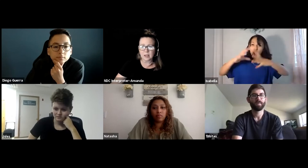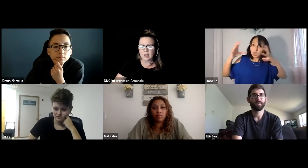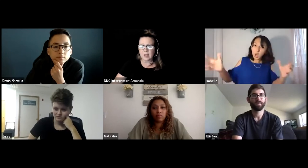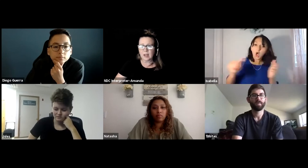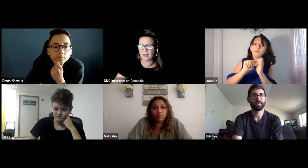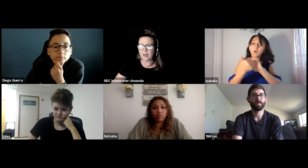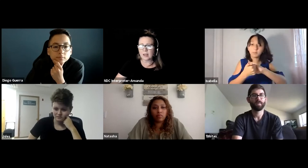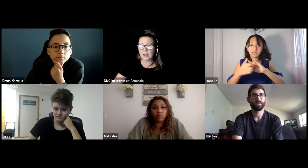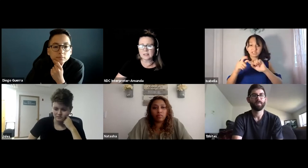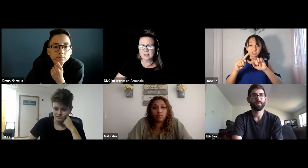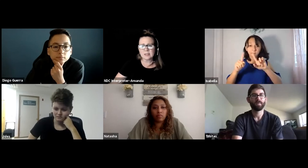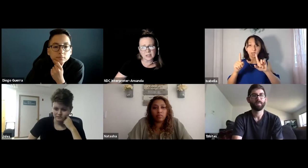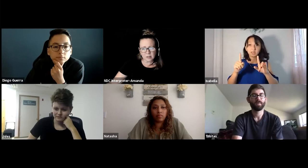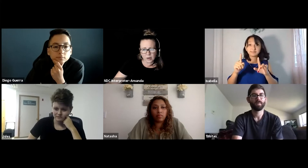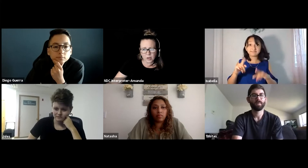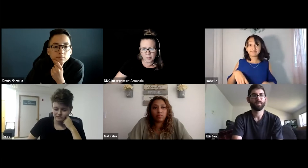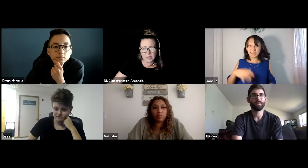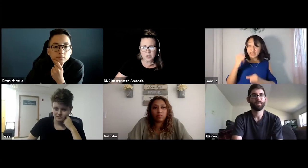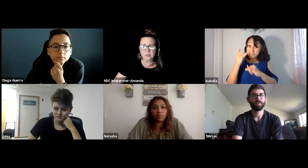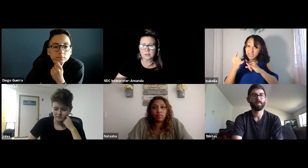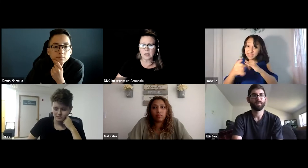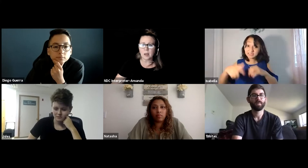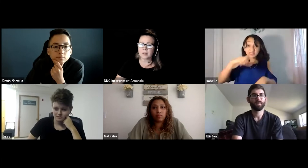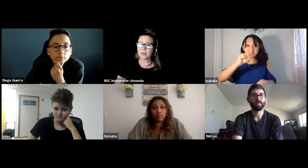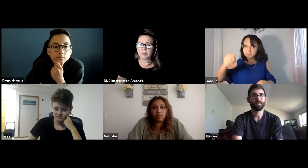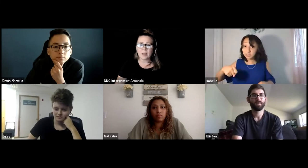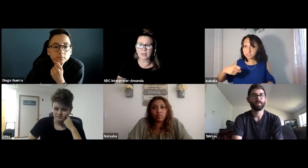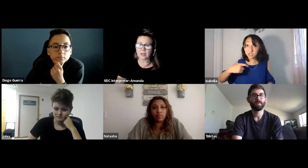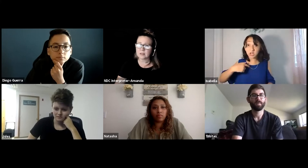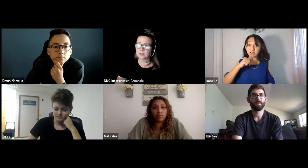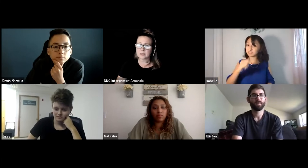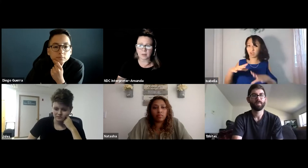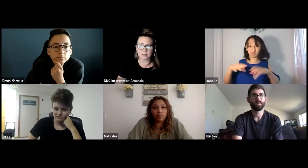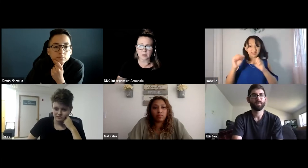I didn't need a lot accommodations but then by the end of the semester,